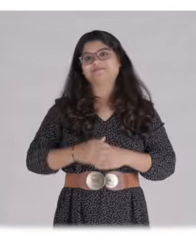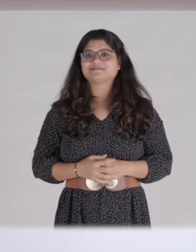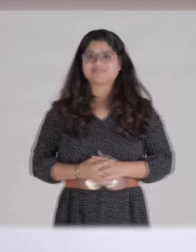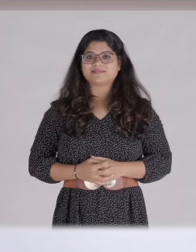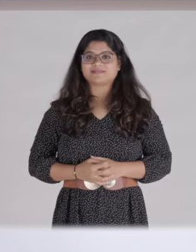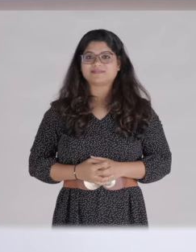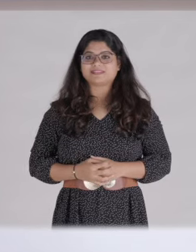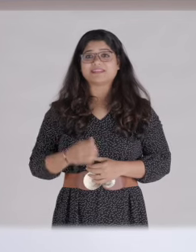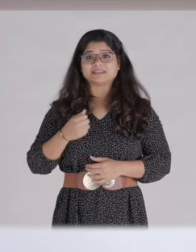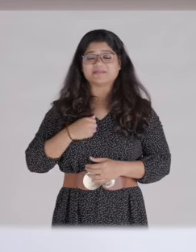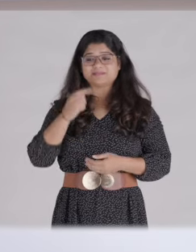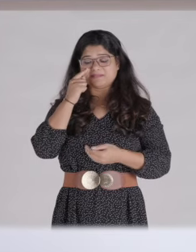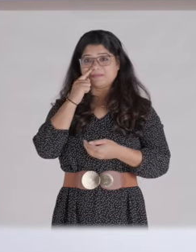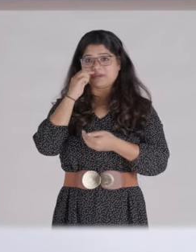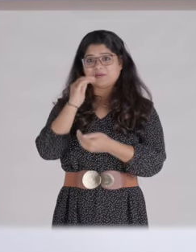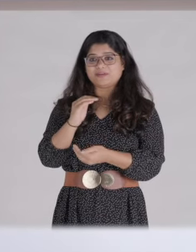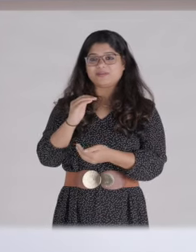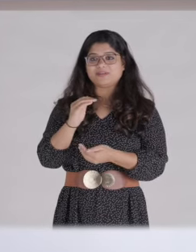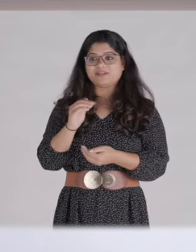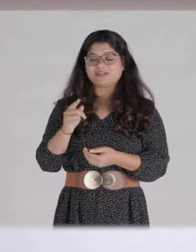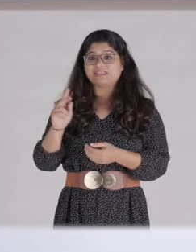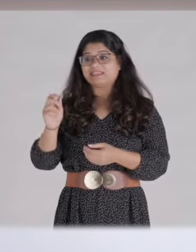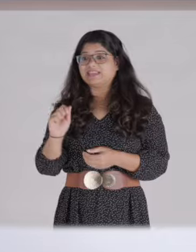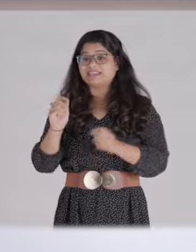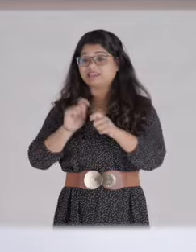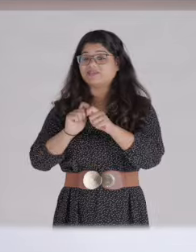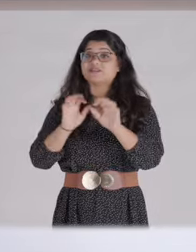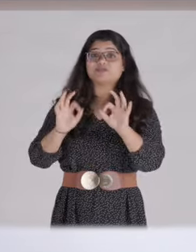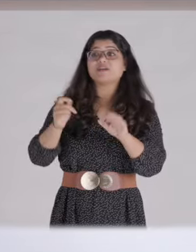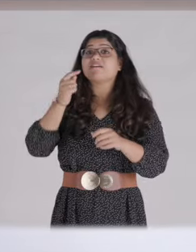Kalpana Deshmukh speaks: [Nirali] Is a little different from others. Her father says so too.